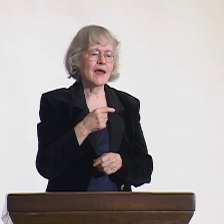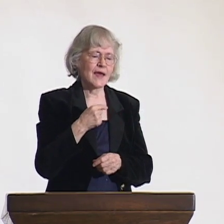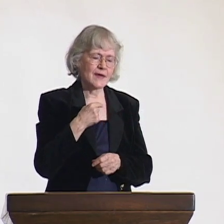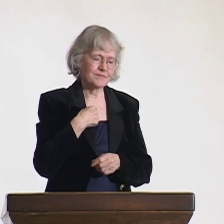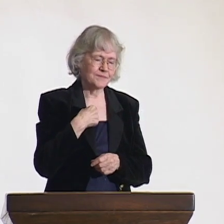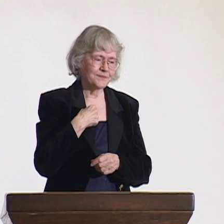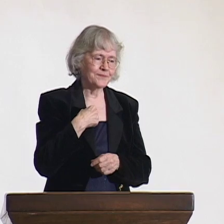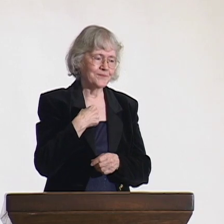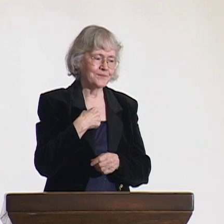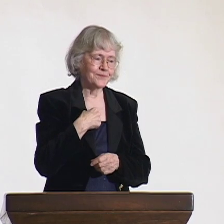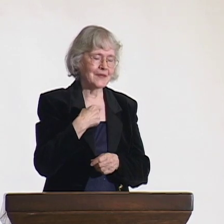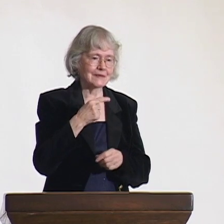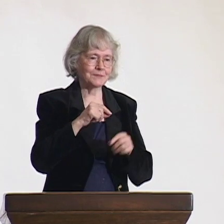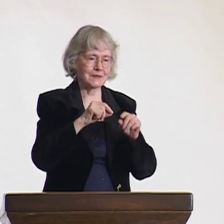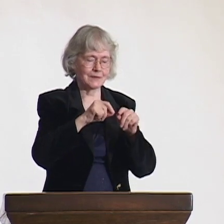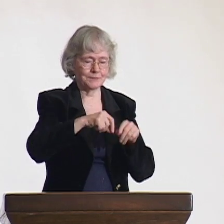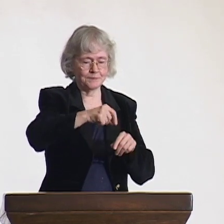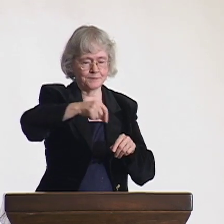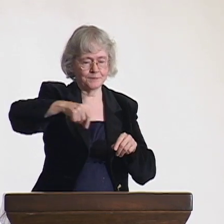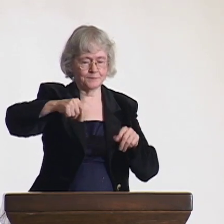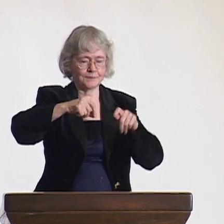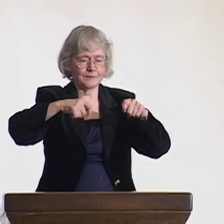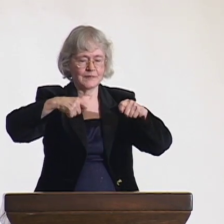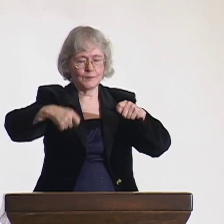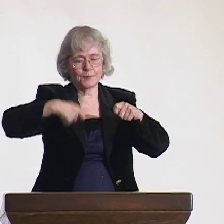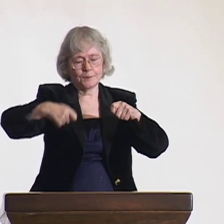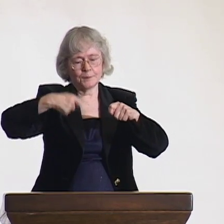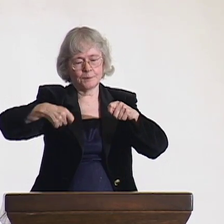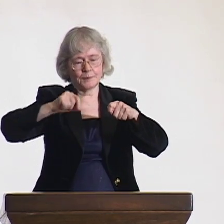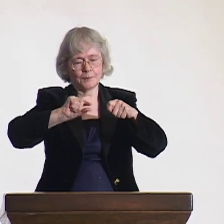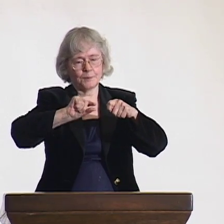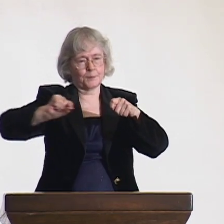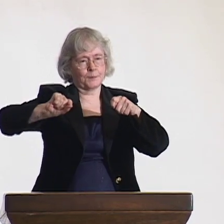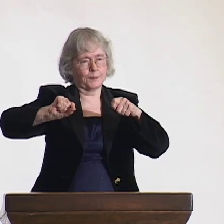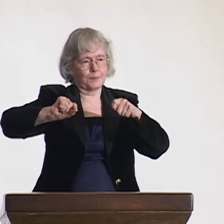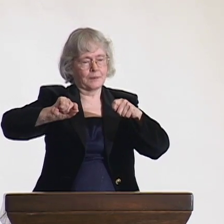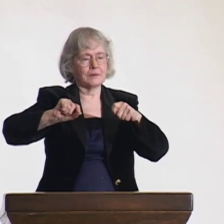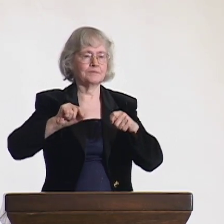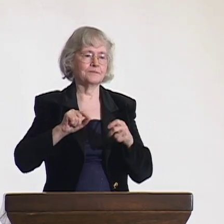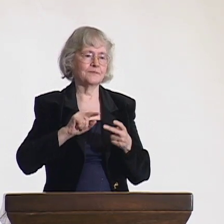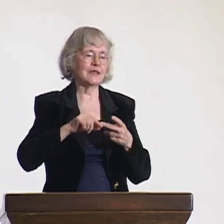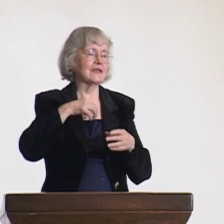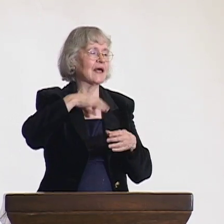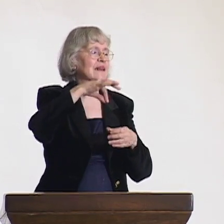and I asked her about her job responsibilities, and she said, "Well, I sharpen pencils,